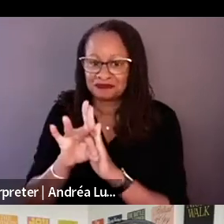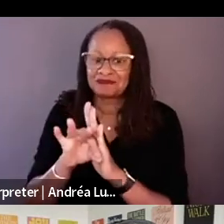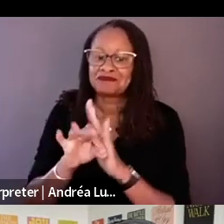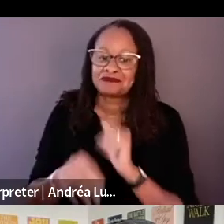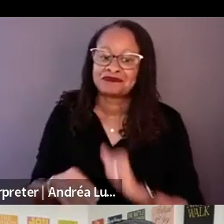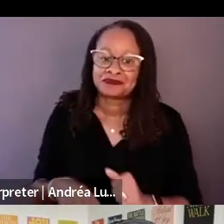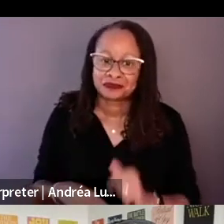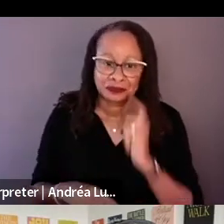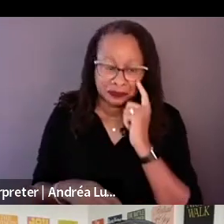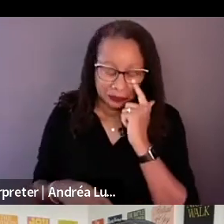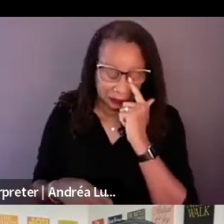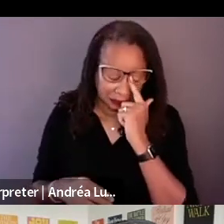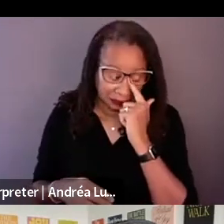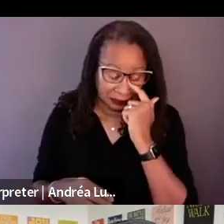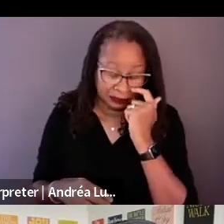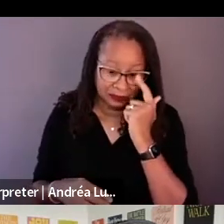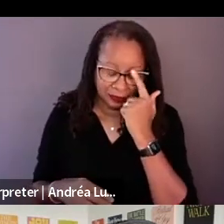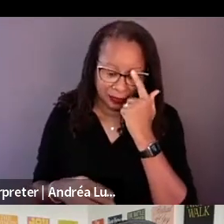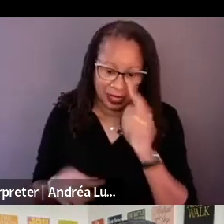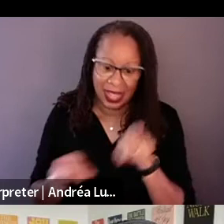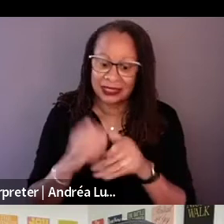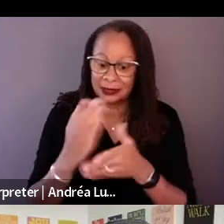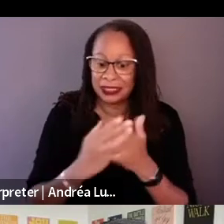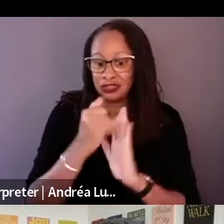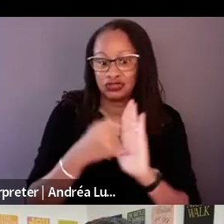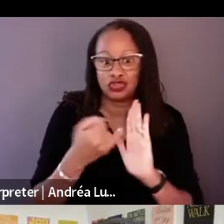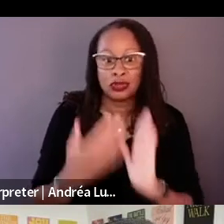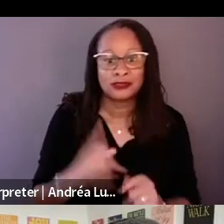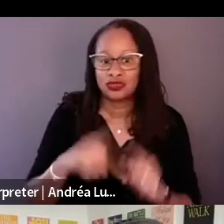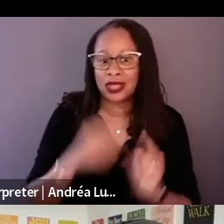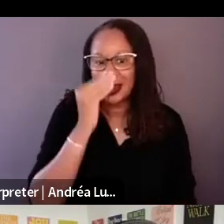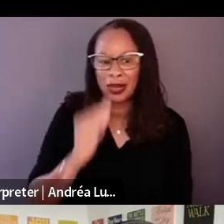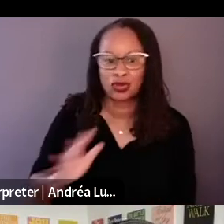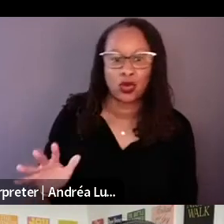these elements. We're not being paid by Richard to make the film, right.